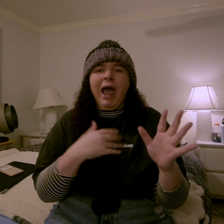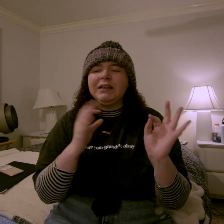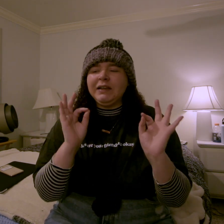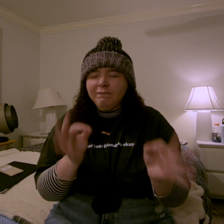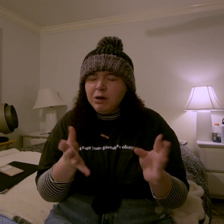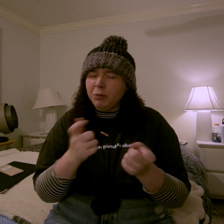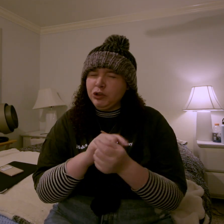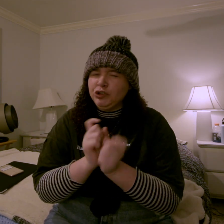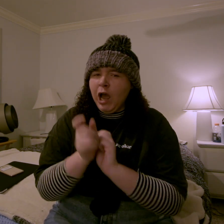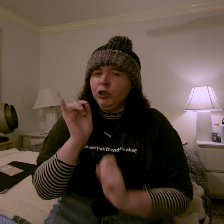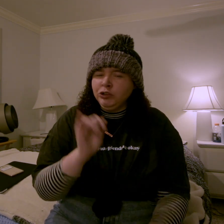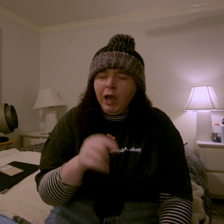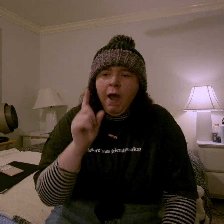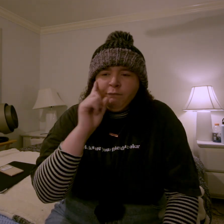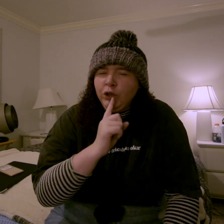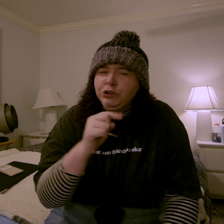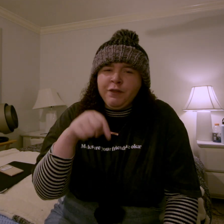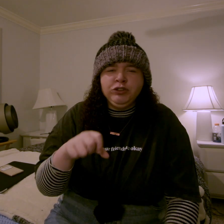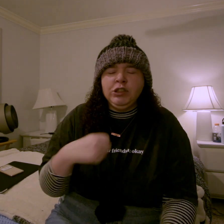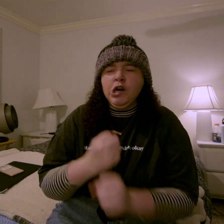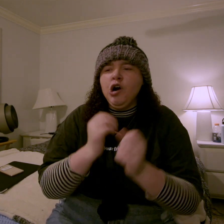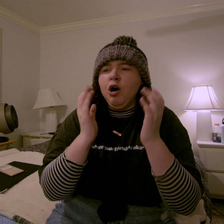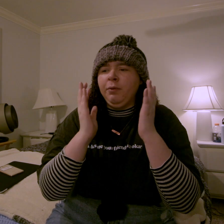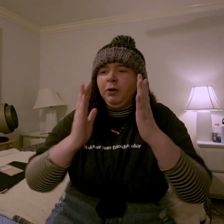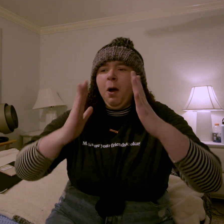i definitely want to change that for sure this year